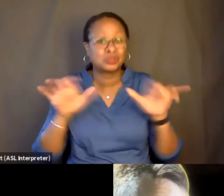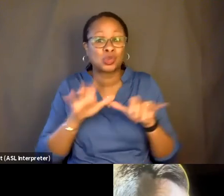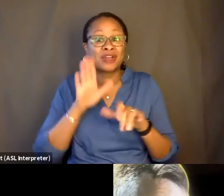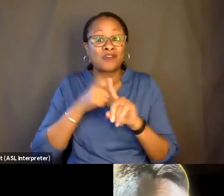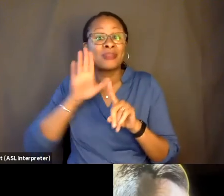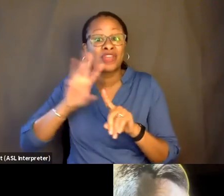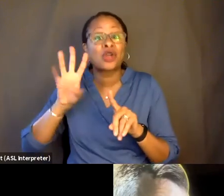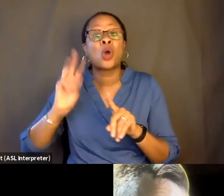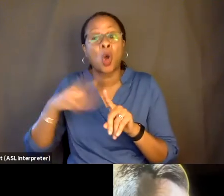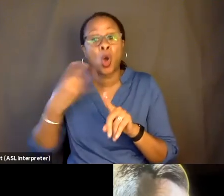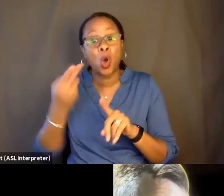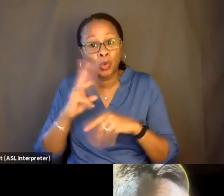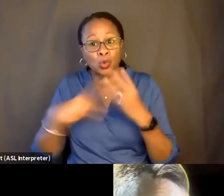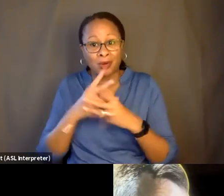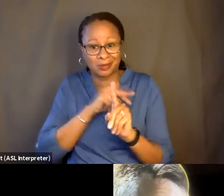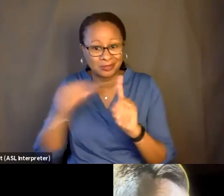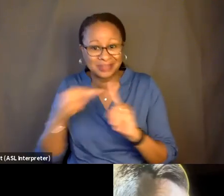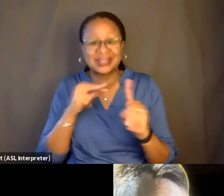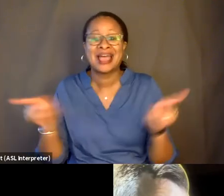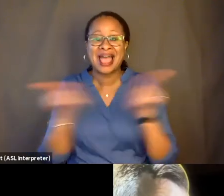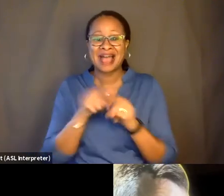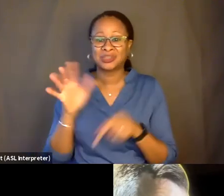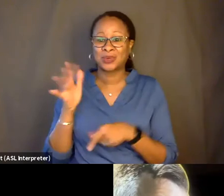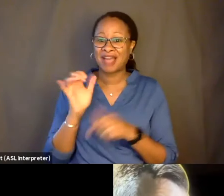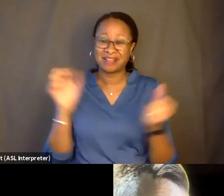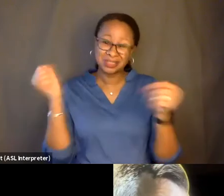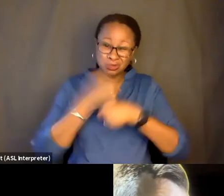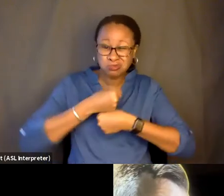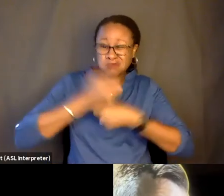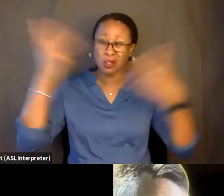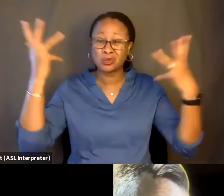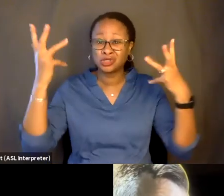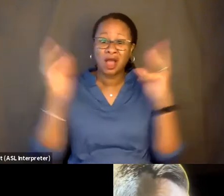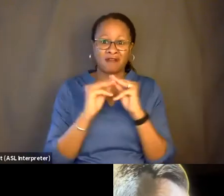And as we have sort of the explosion of more worlds coming